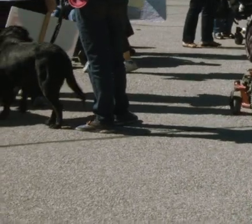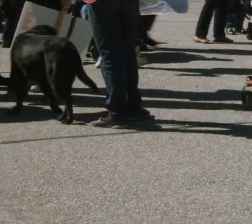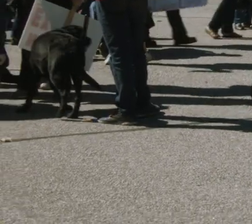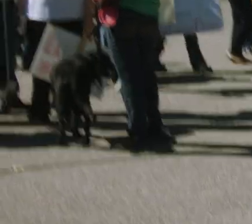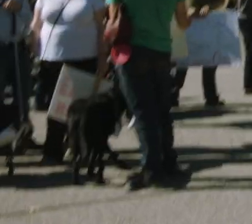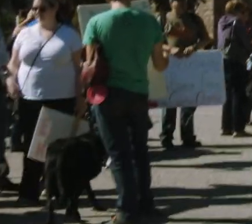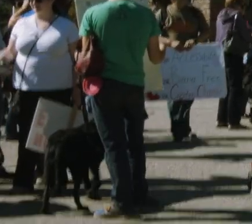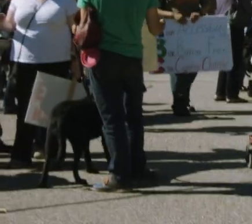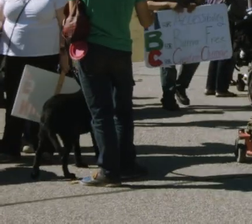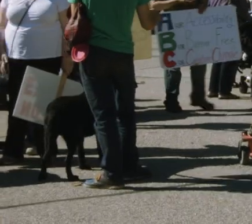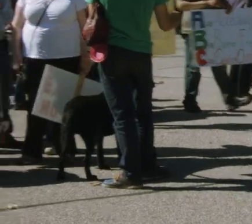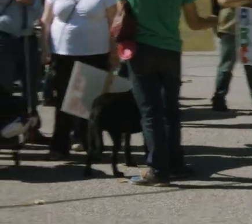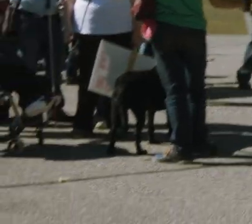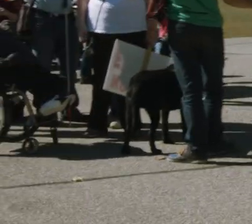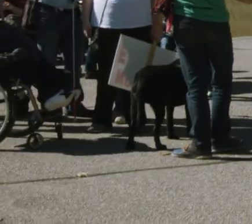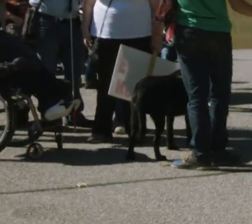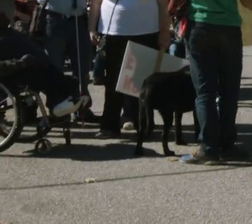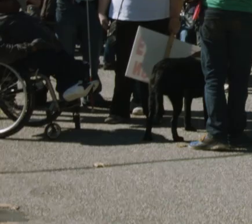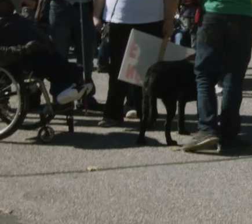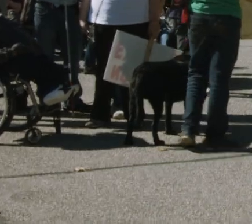And we have, we have to keep slow. Remember to keep everybody together. So